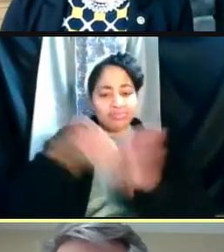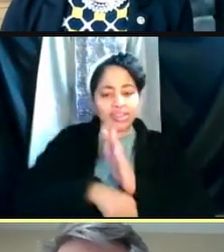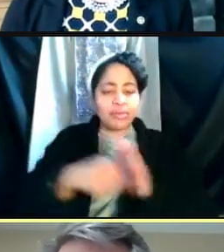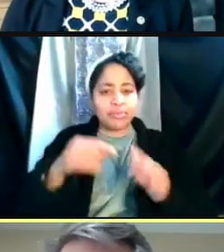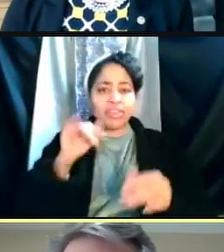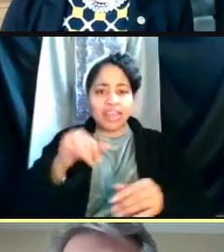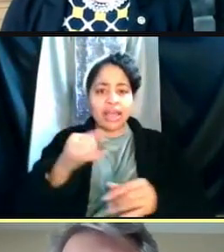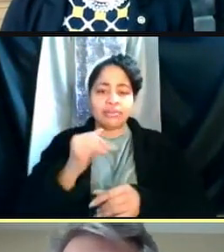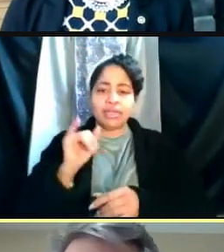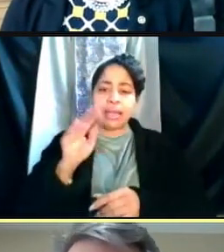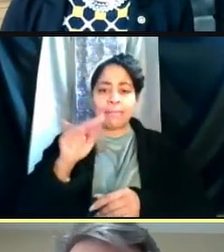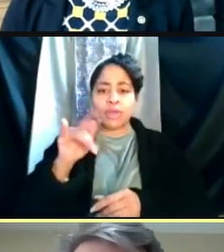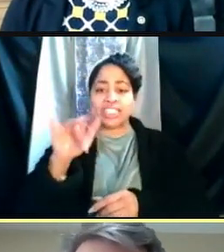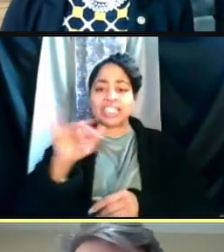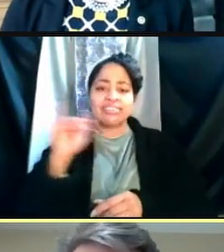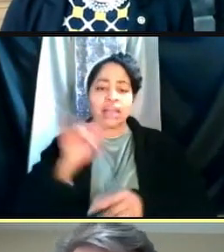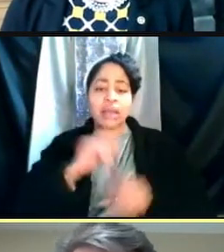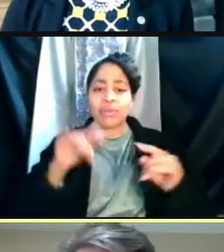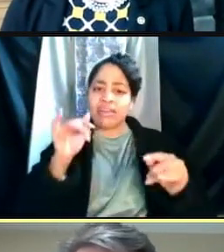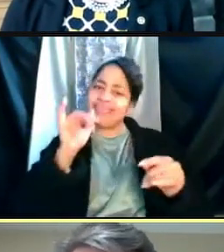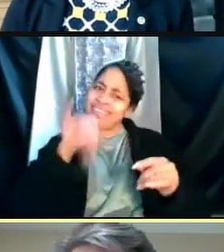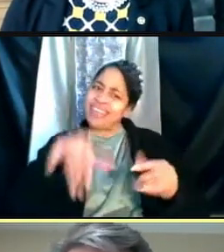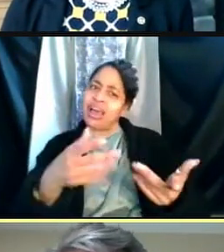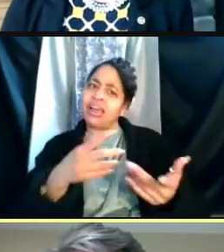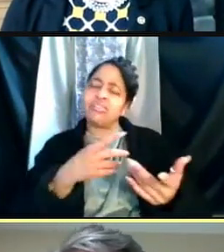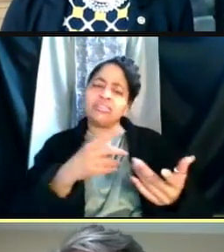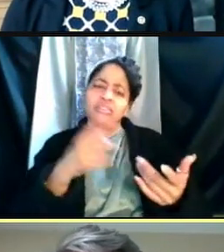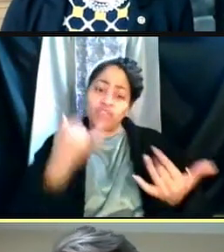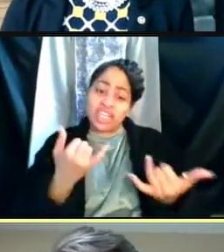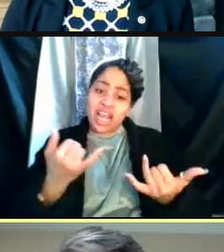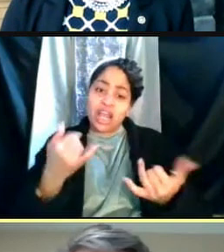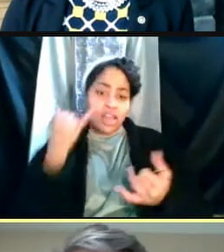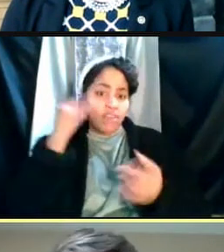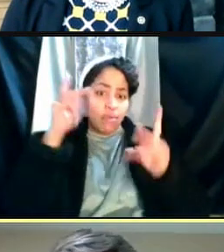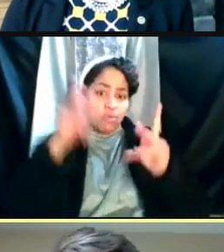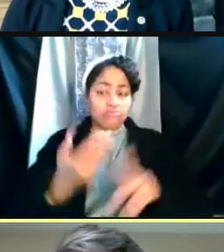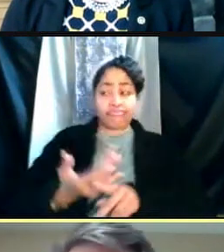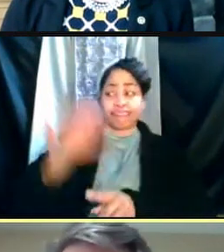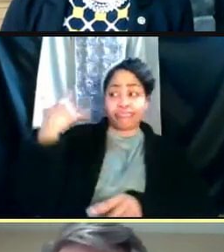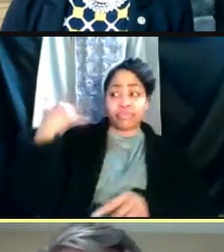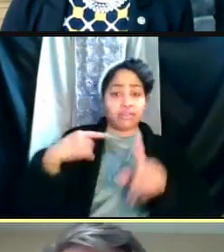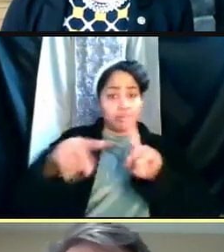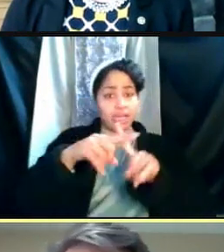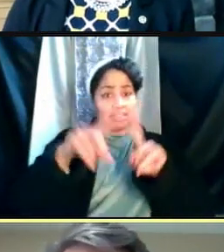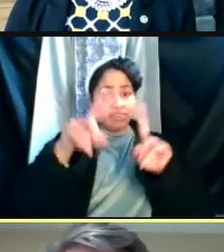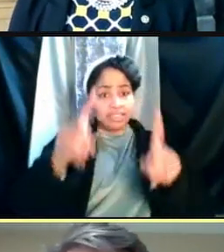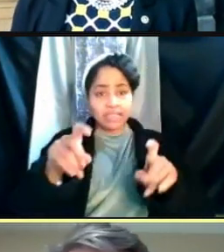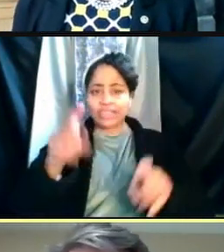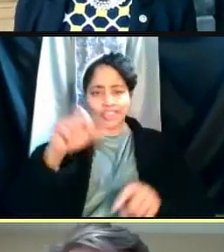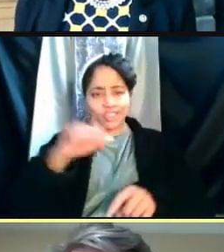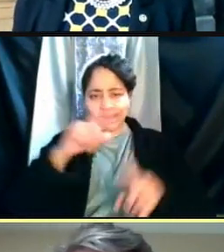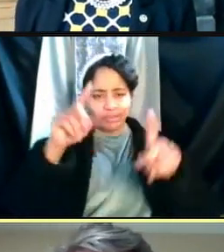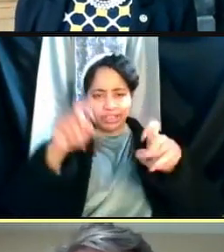And for the time being, if somebody has had a positive test then they shouldn't be tested again for another 90 days,